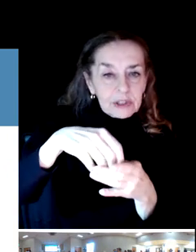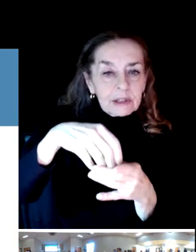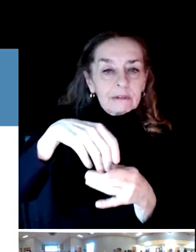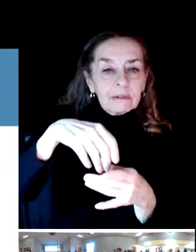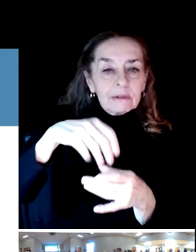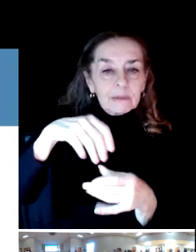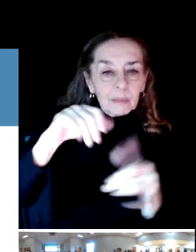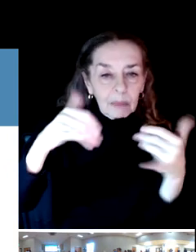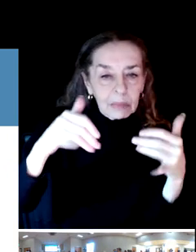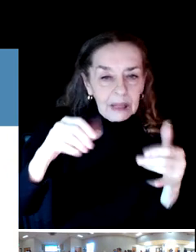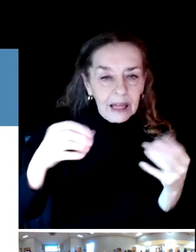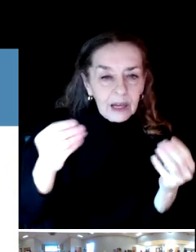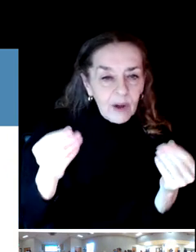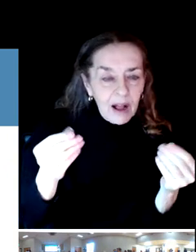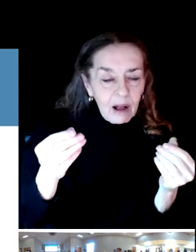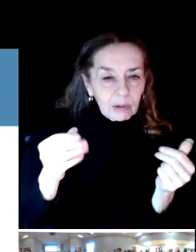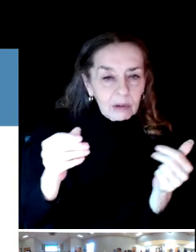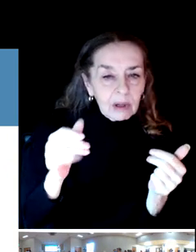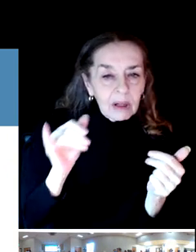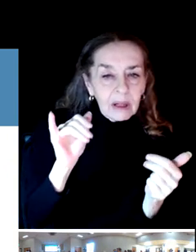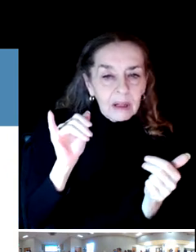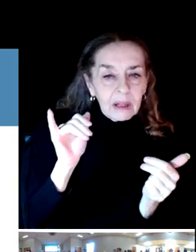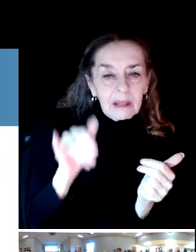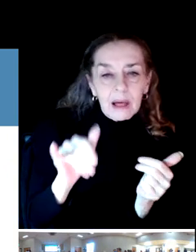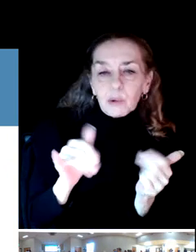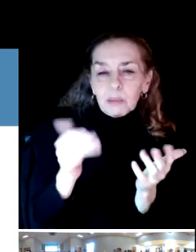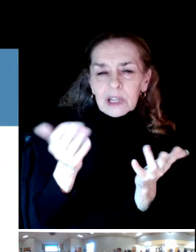That would be that would be fun.